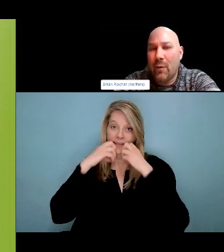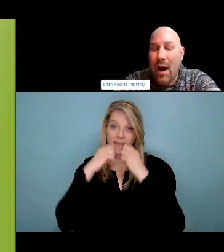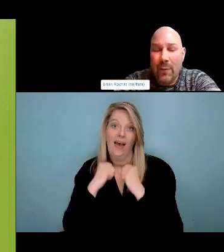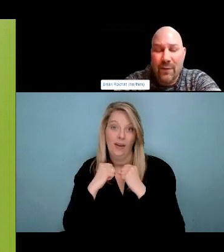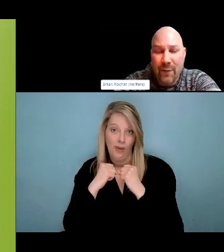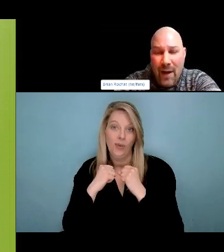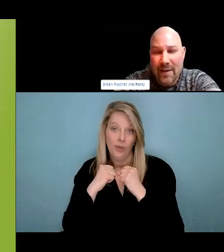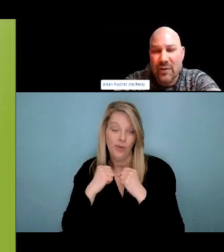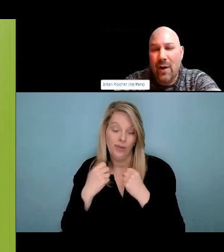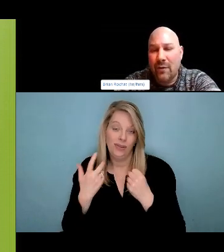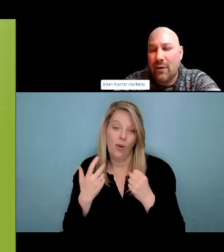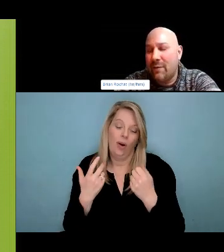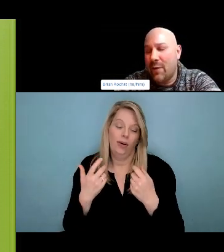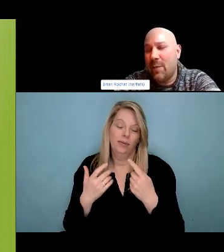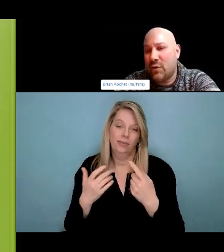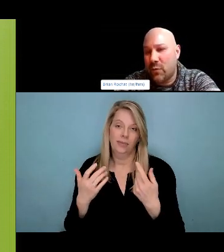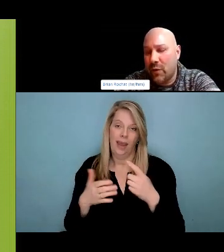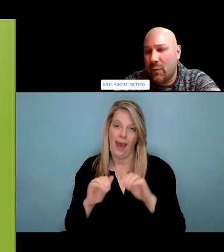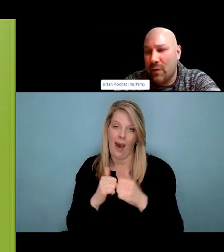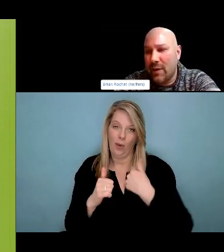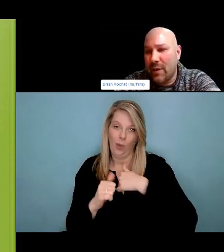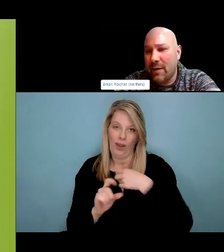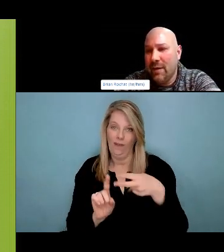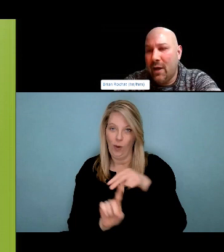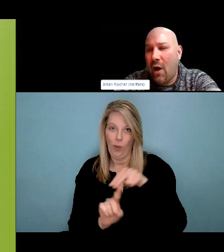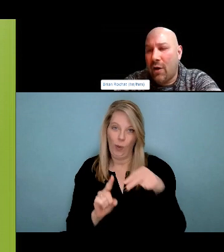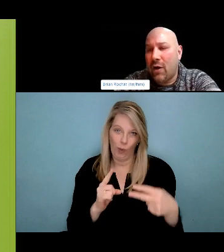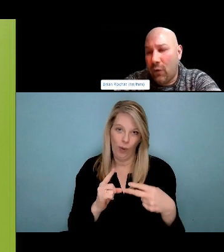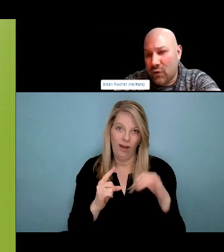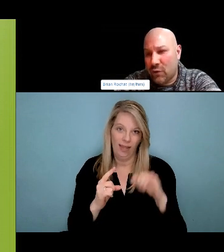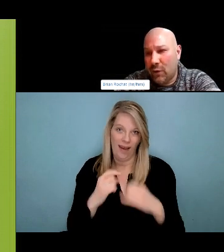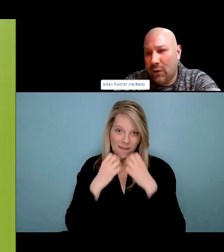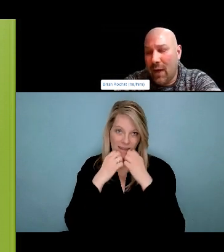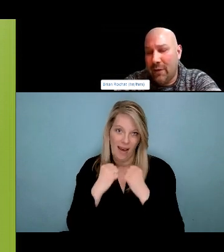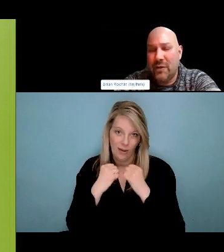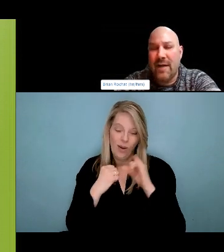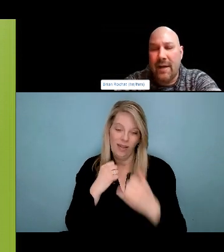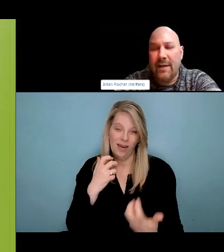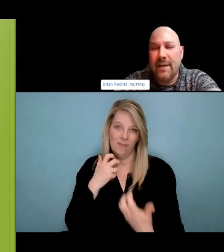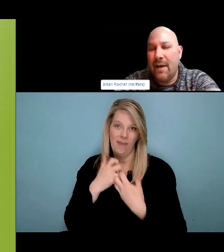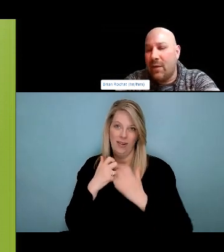about, what unconditional means to us. We don't have time to delve into that today.